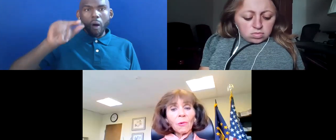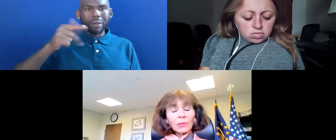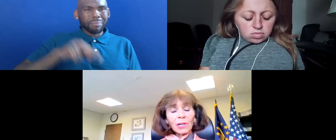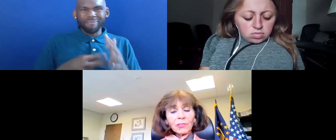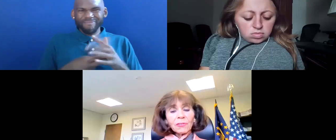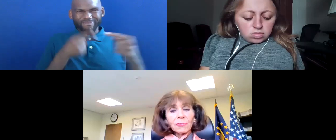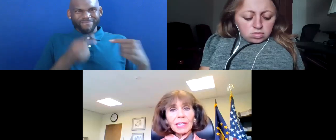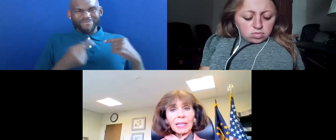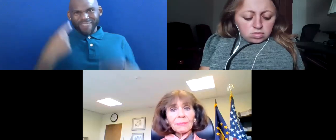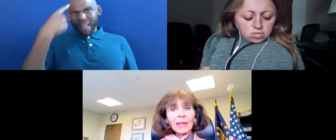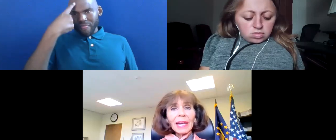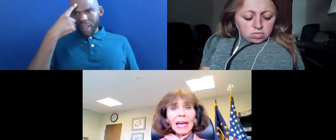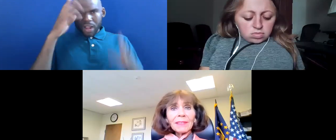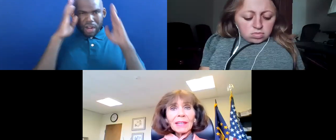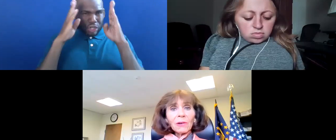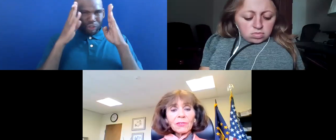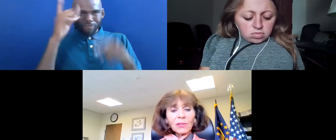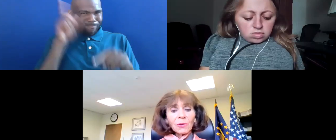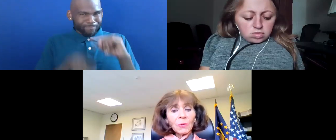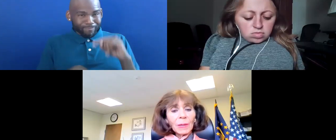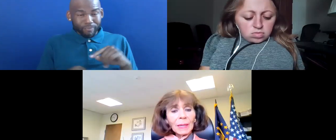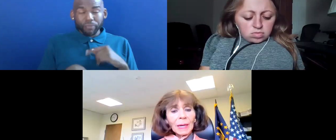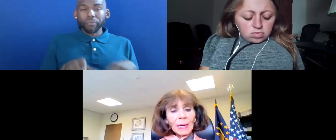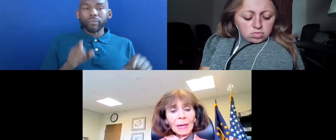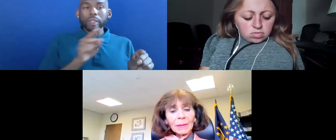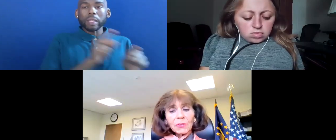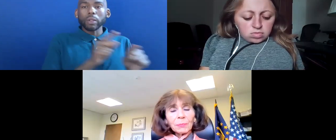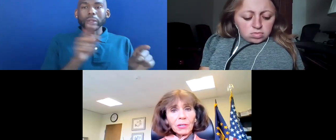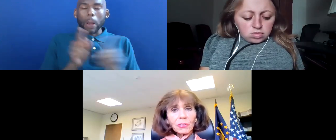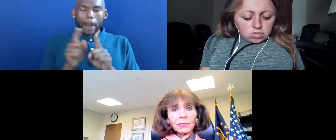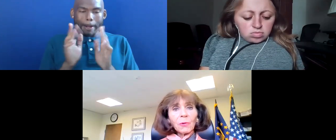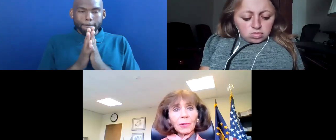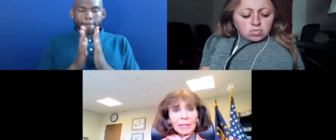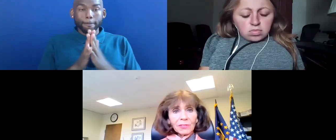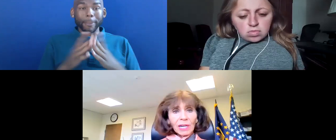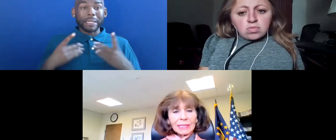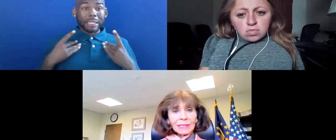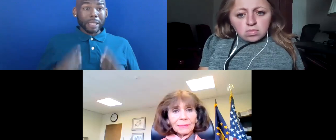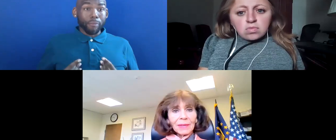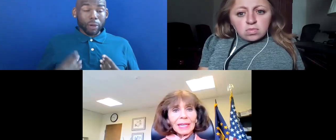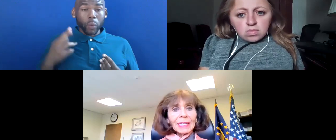OR CONCENTRATING, AND THEN ALSO DEPRESSION OR ANXIETY.